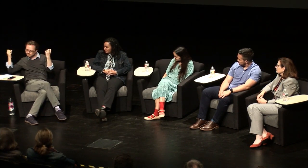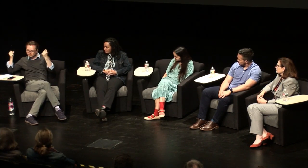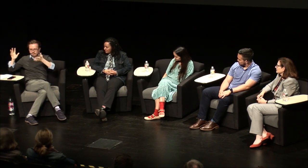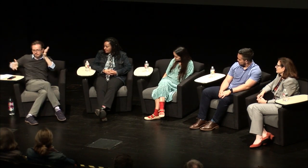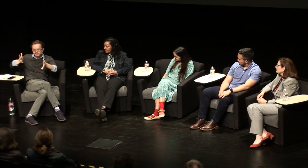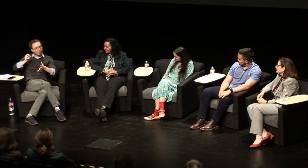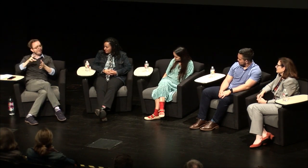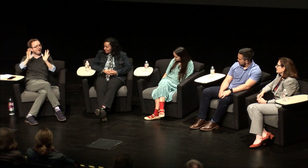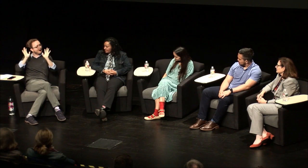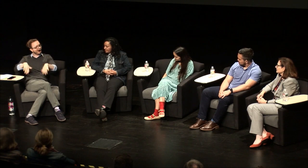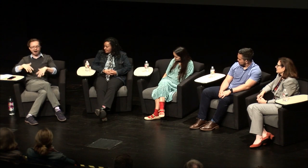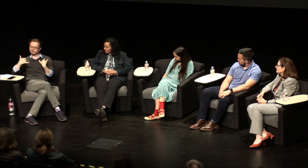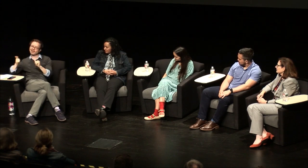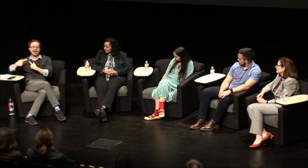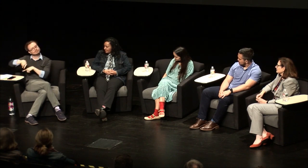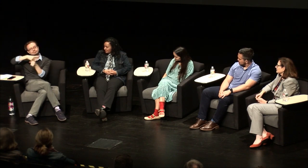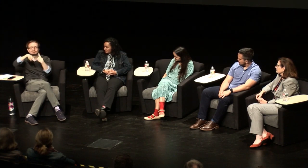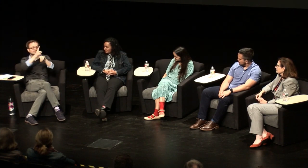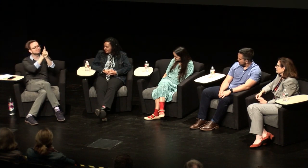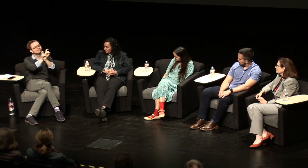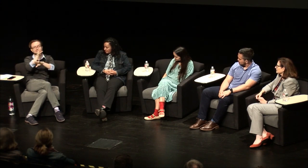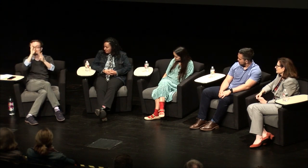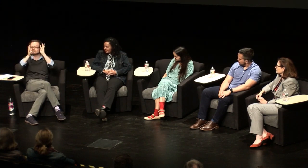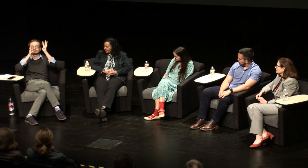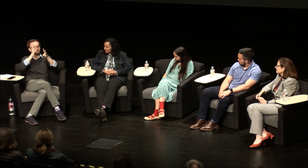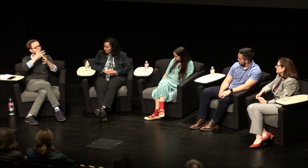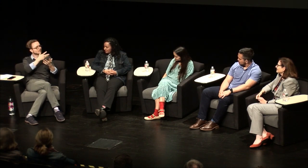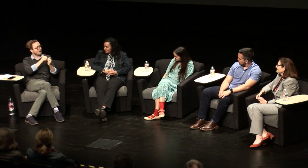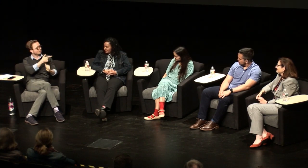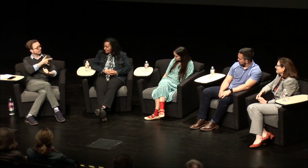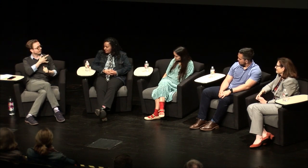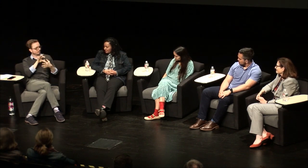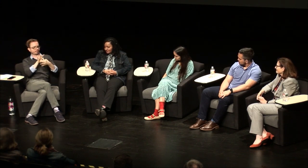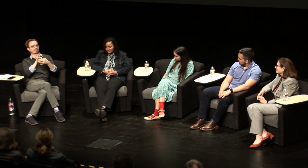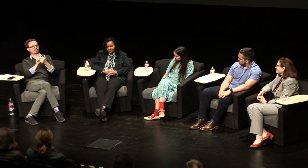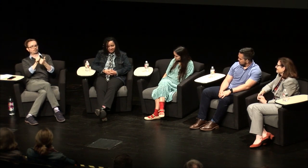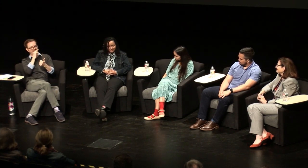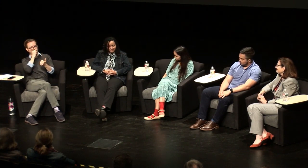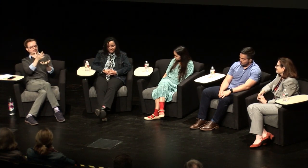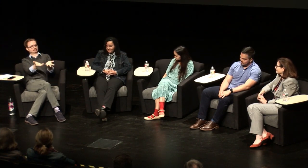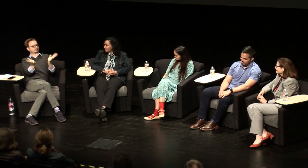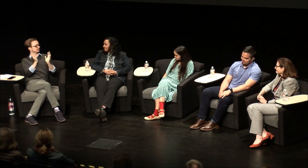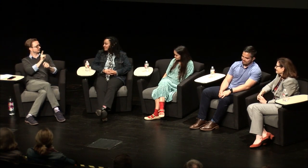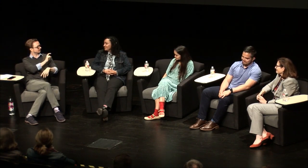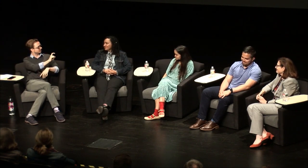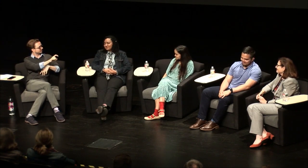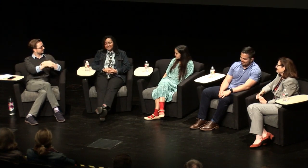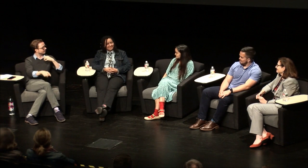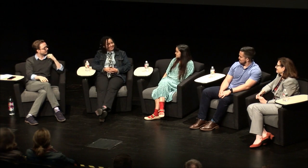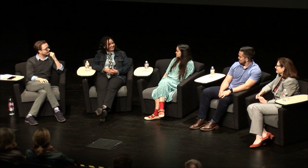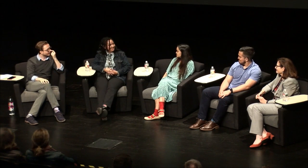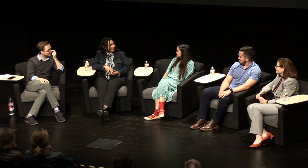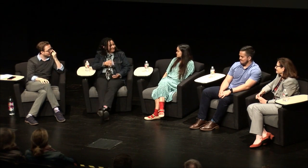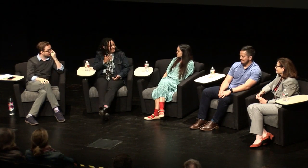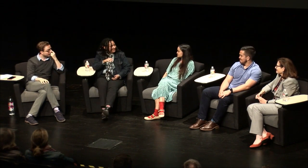in a hearing school a mainstream school or did you feel like because it was you know you're younger you played there was less need to have formal communication